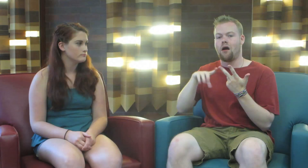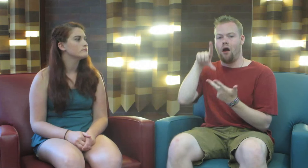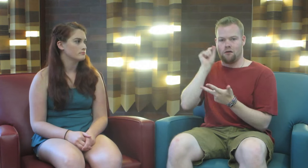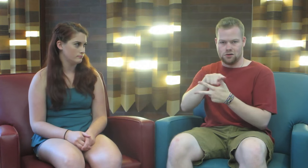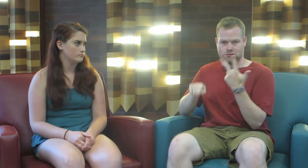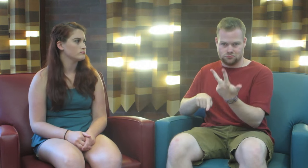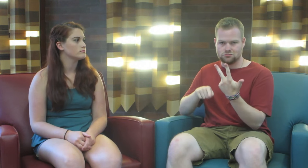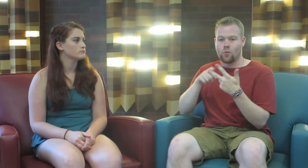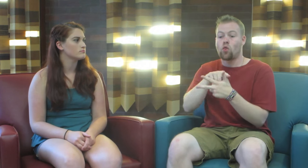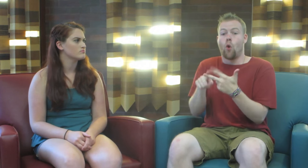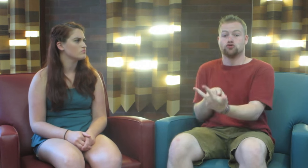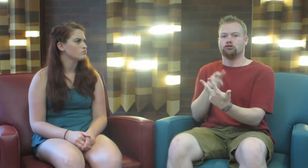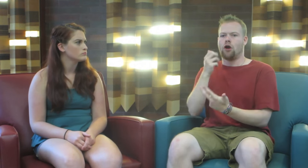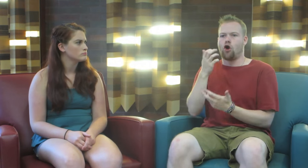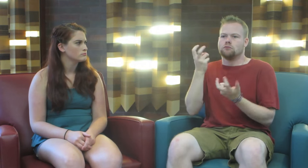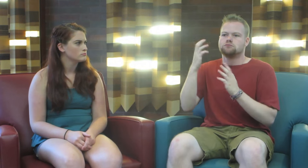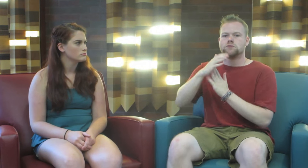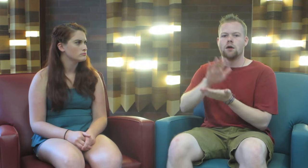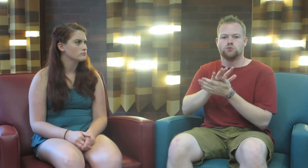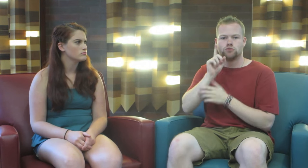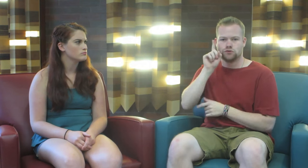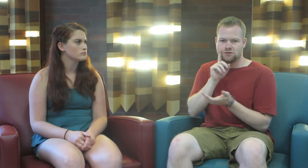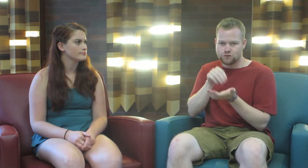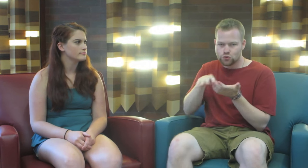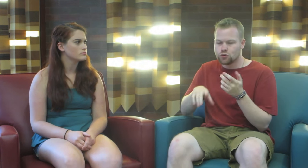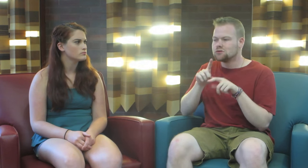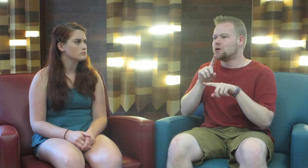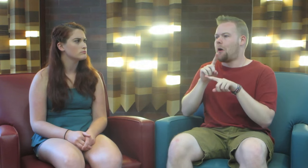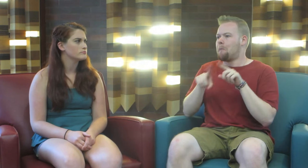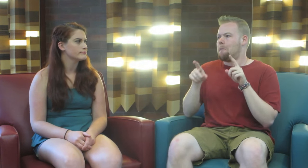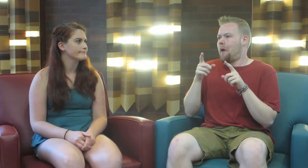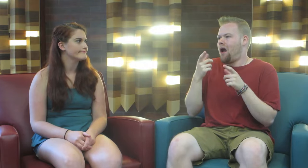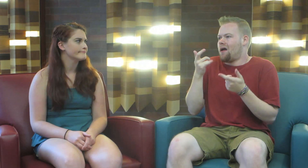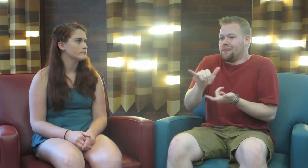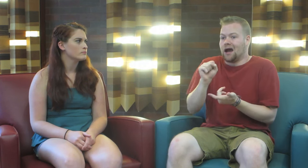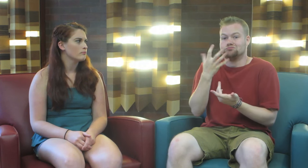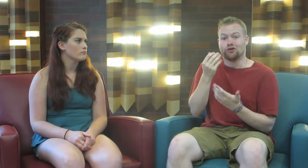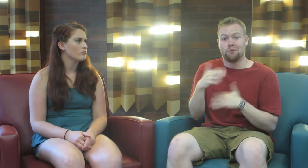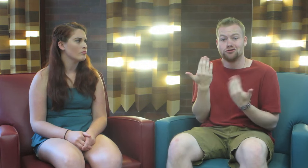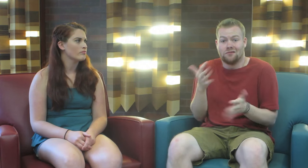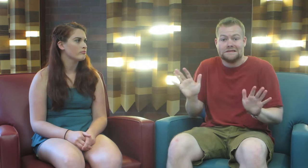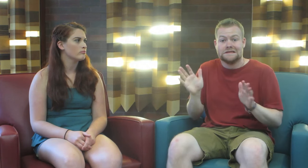and Gallaudet University. Those three are the top schools for deaf students, but that is pretty much it.